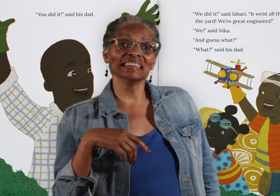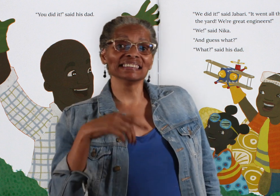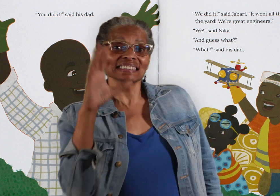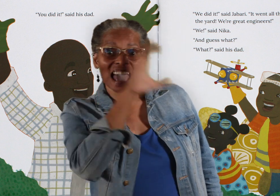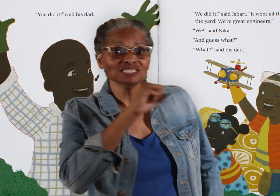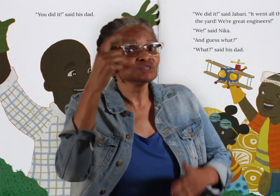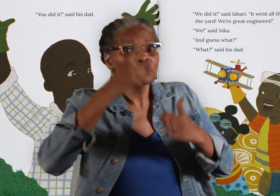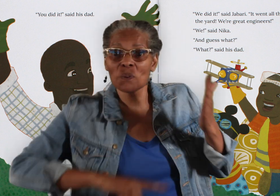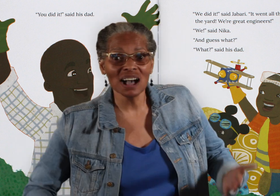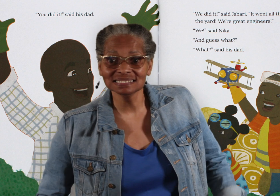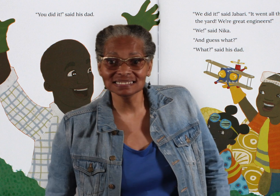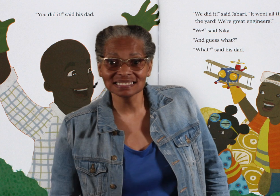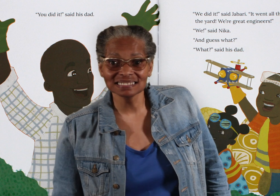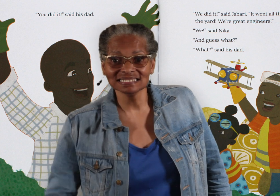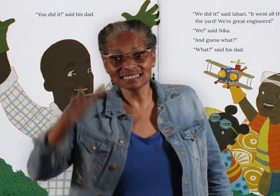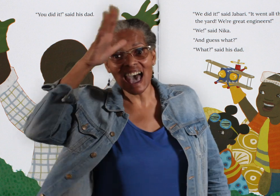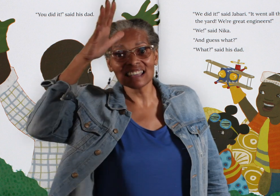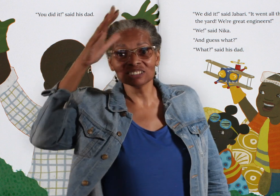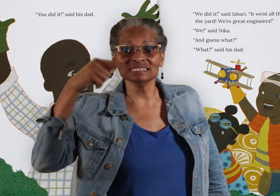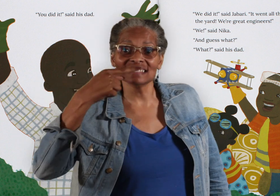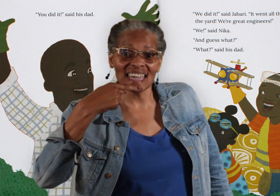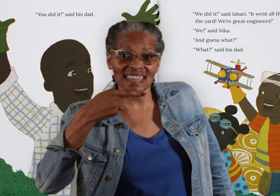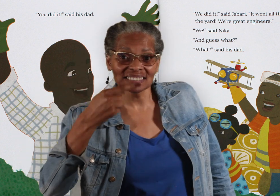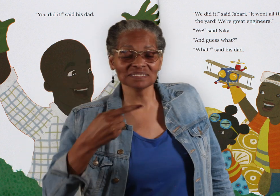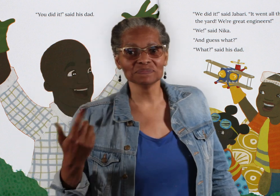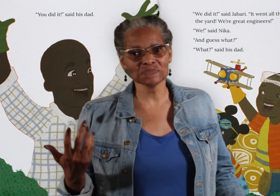"And guess what?" "What?" said his dad.